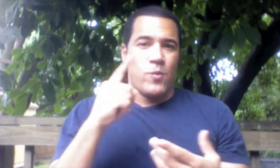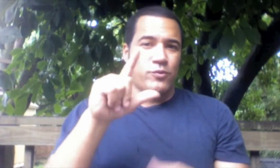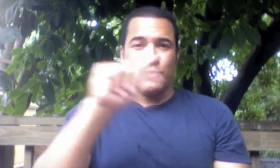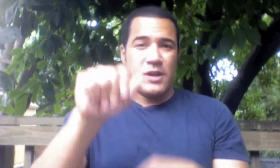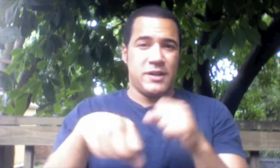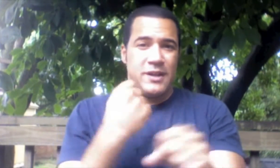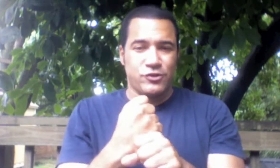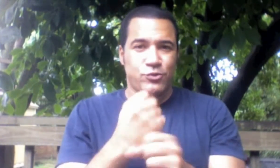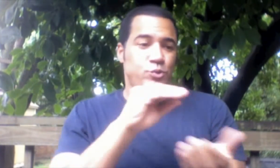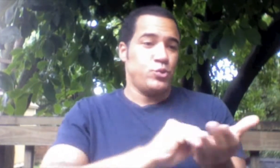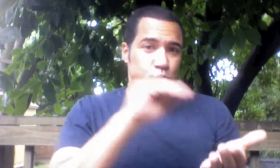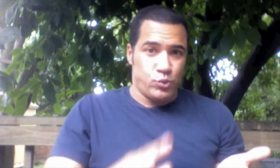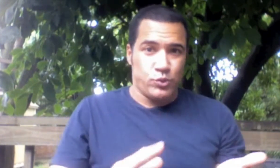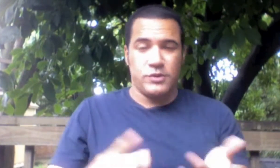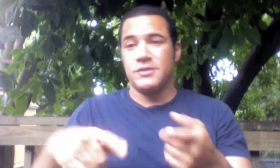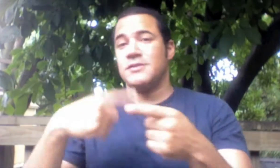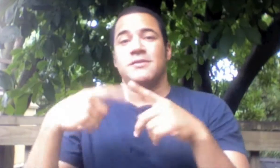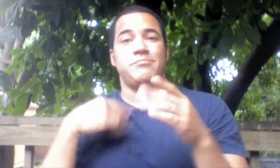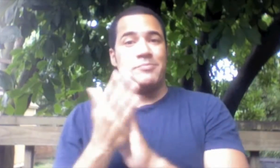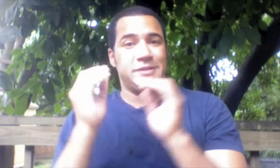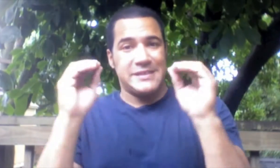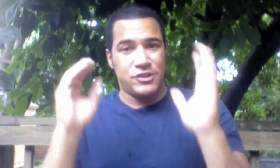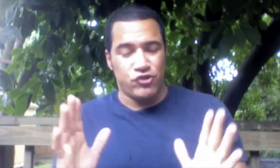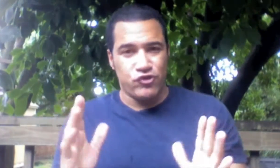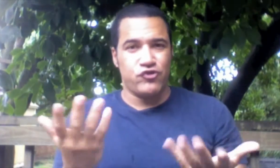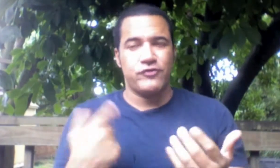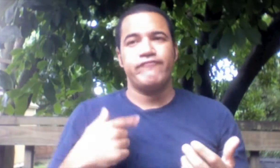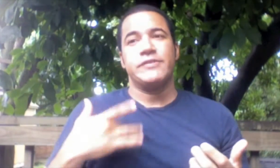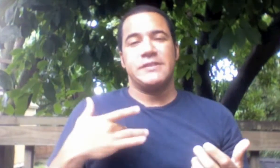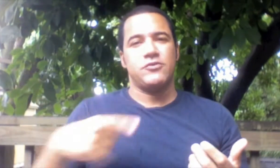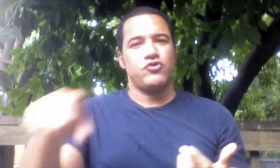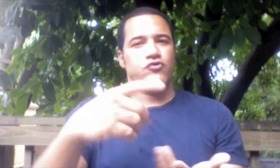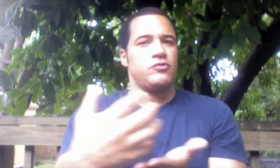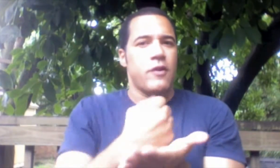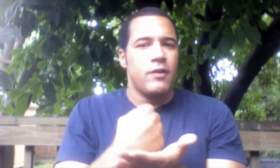I have been entrenched with Gallaudet for twenty years, starting as a student and then as a teacher.